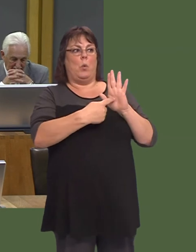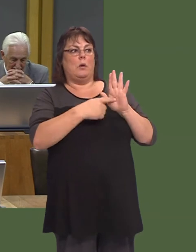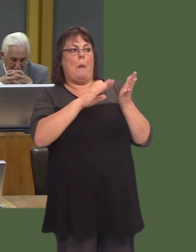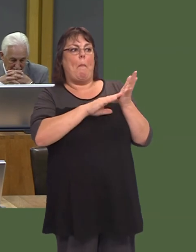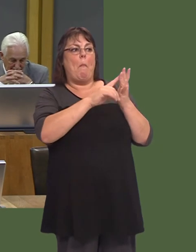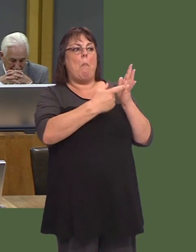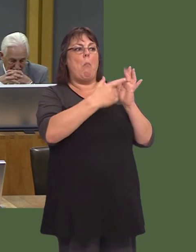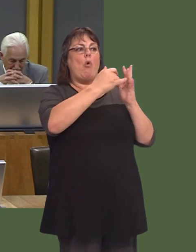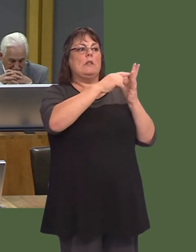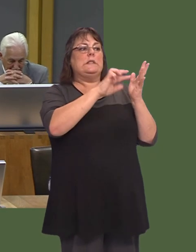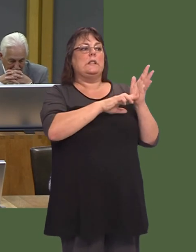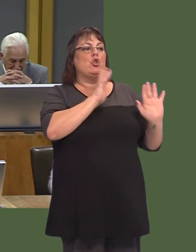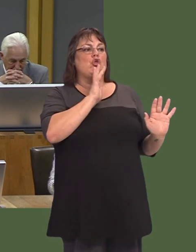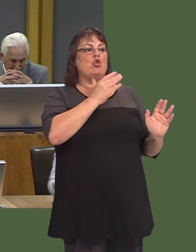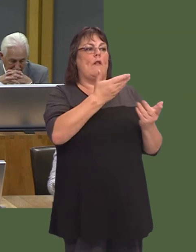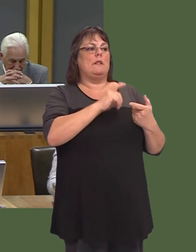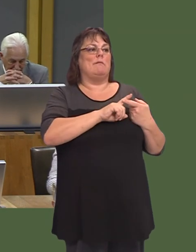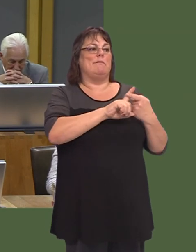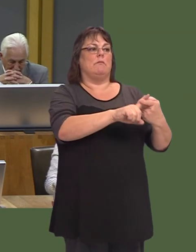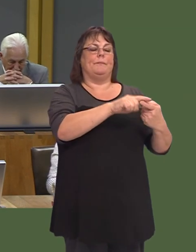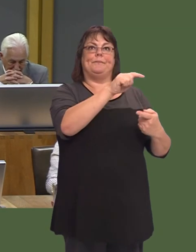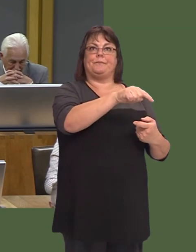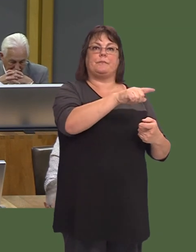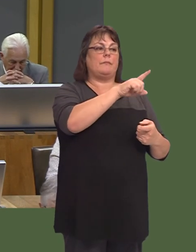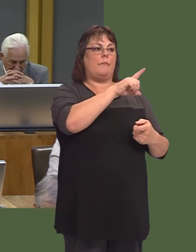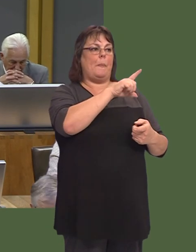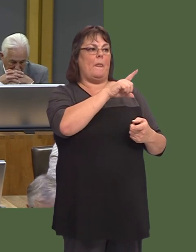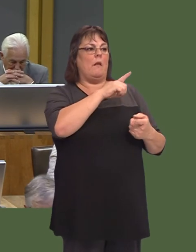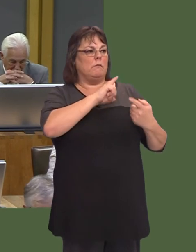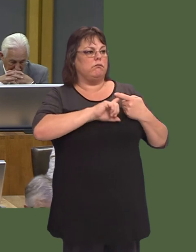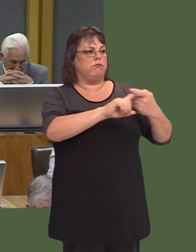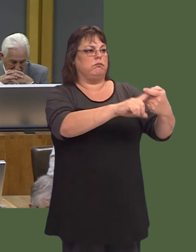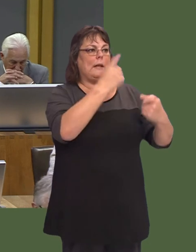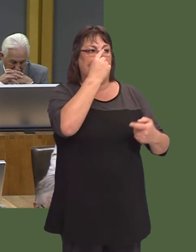Itís important that Morriston stays, not just a leader of that network, but that the services it has stay.